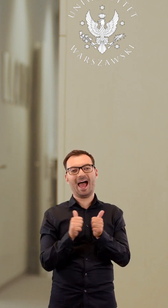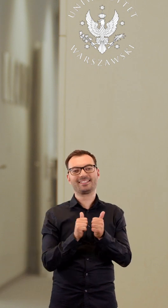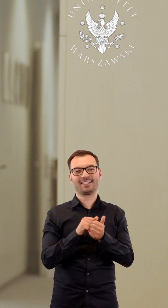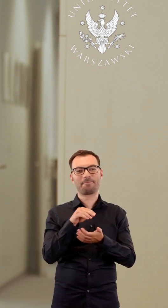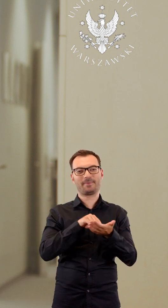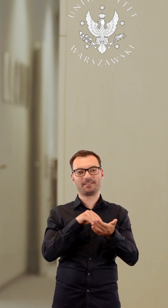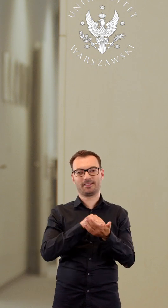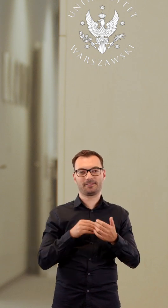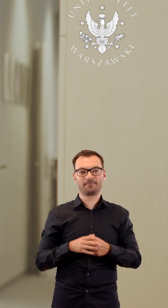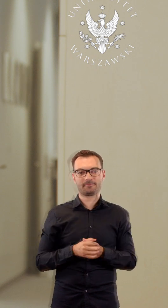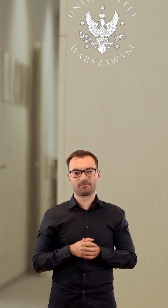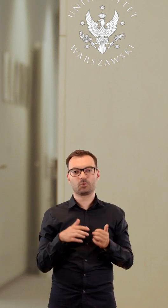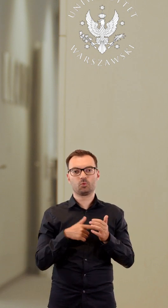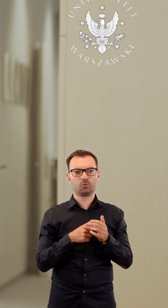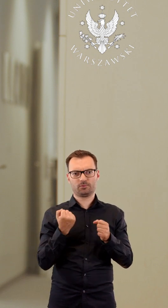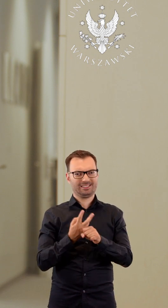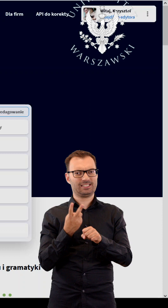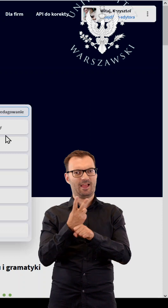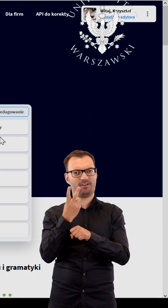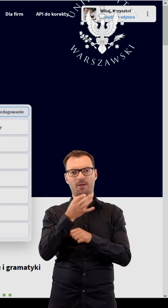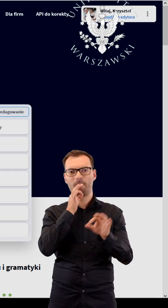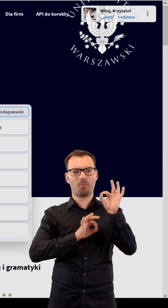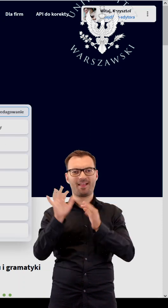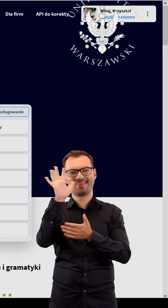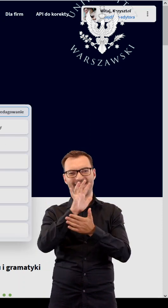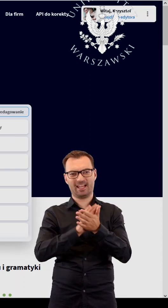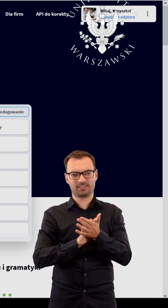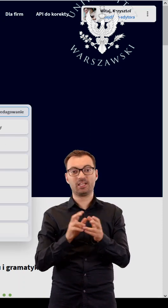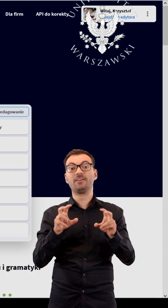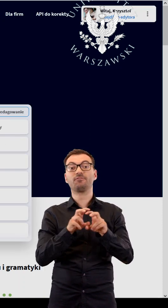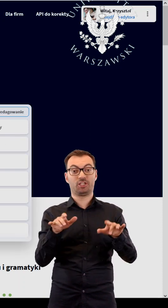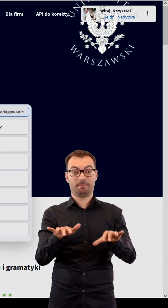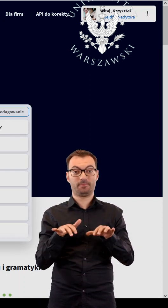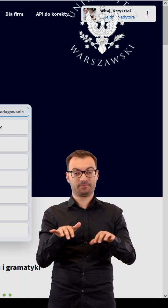It is a tool that provides advanced proofreading of texts as they are being written.